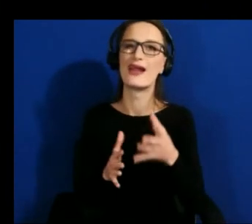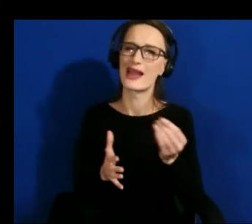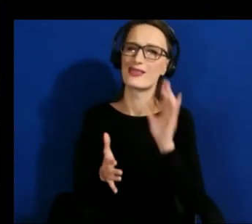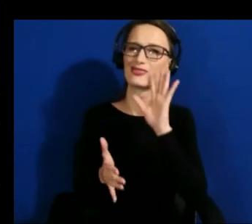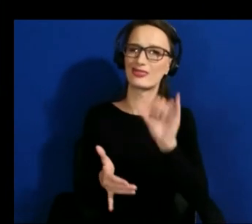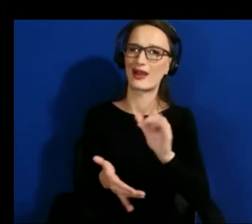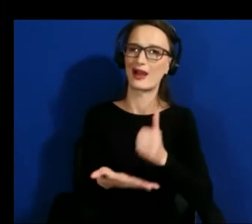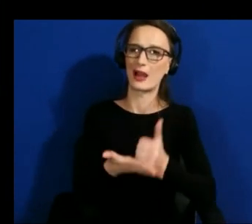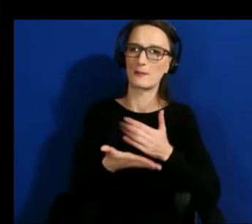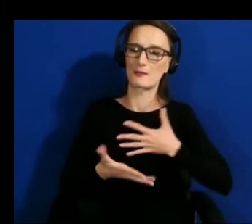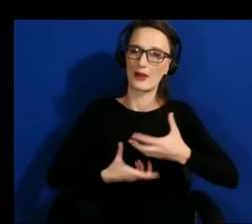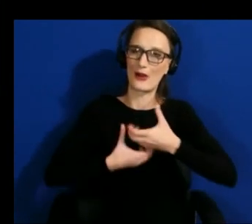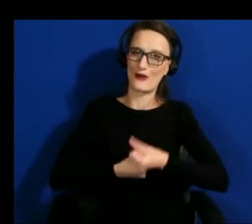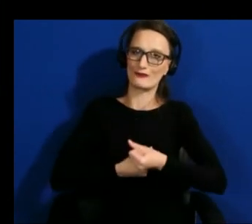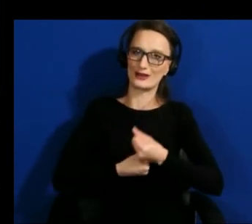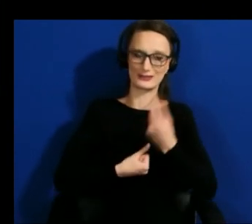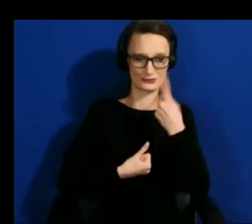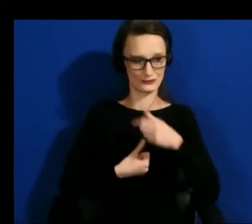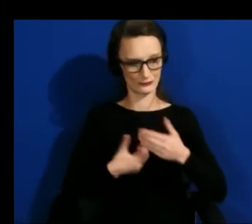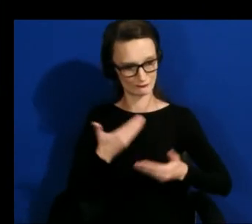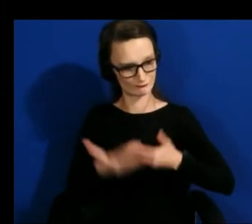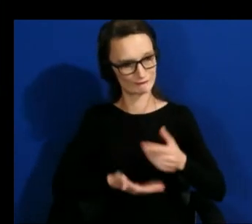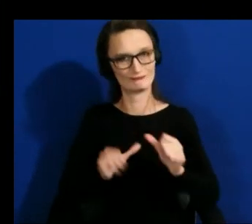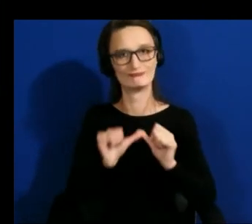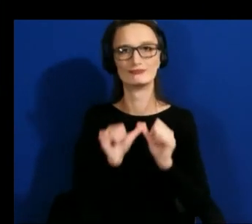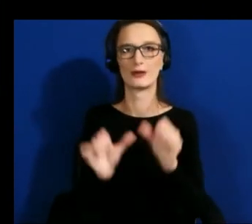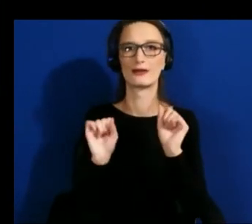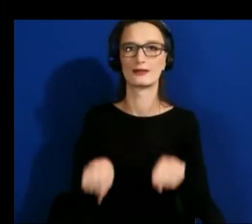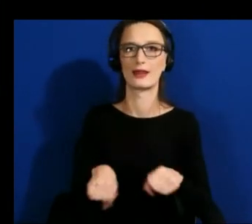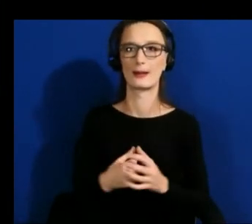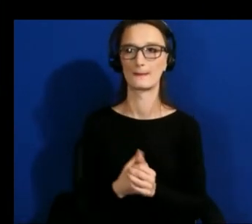yeah i think what you mentioned about talking to people informally that's something that i